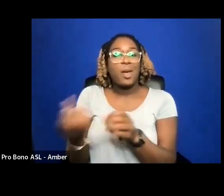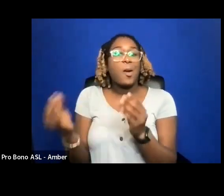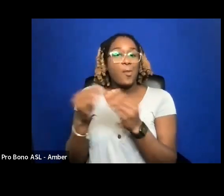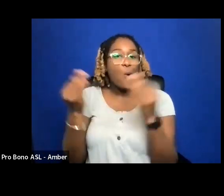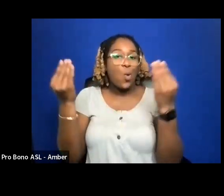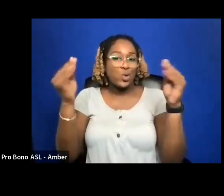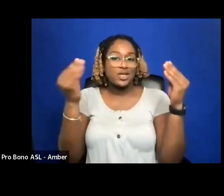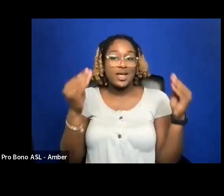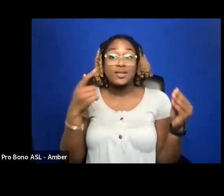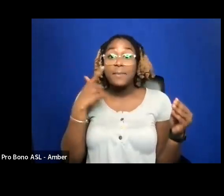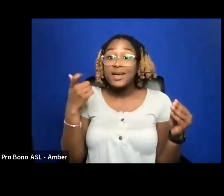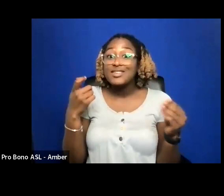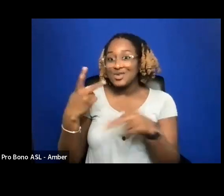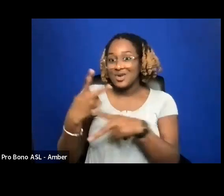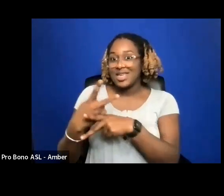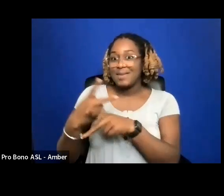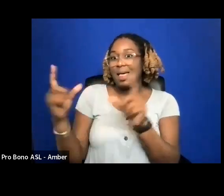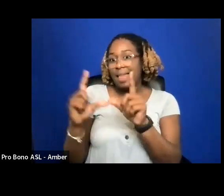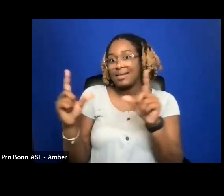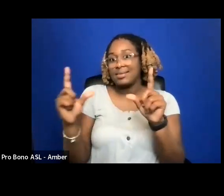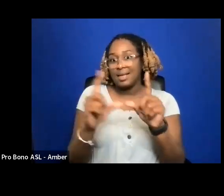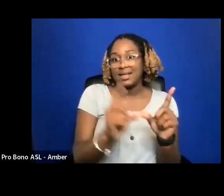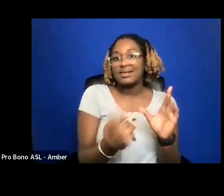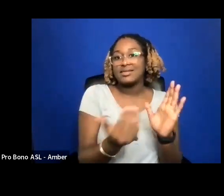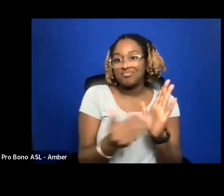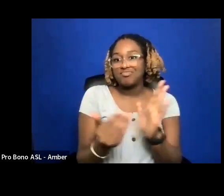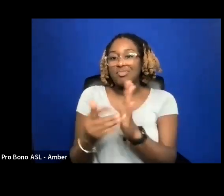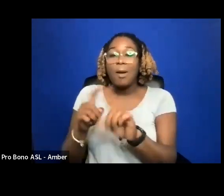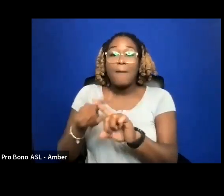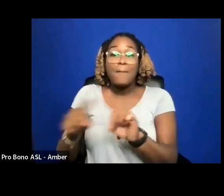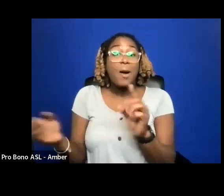BUT IT DOES TAKE MORE TIME AND FOLLOWUP WORK.